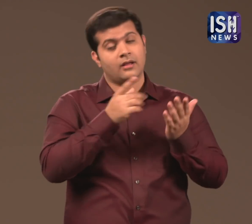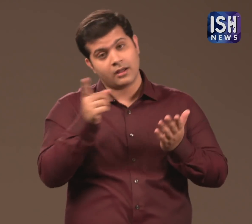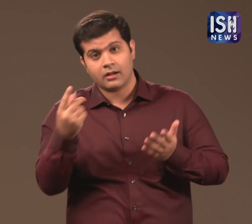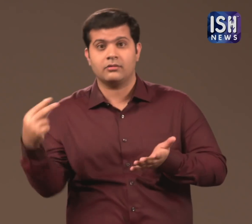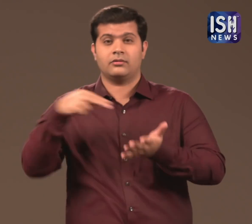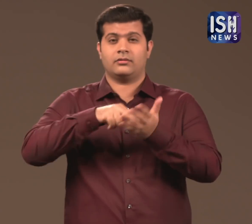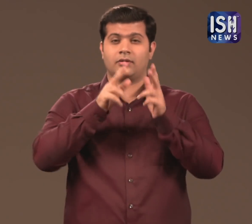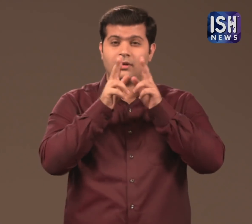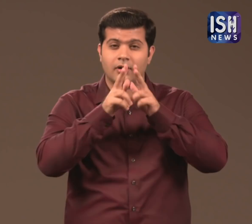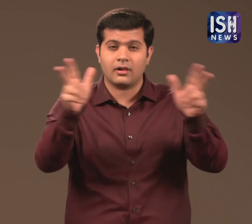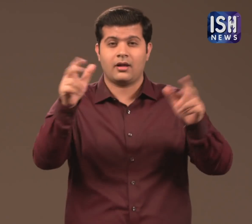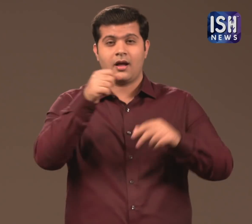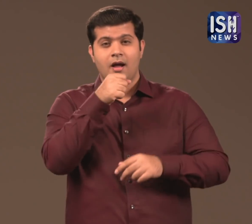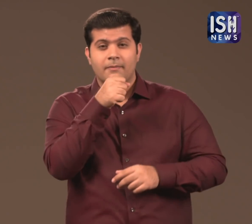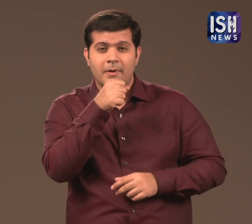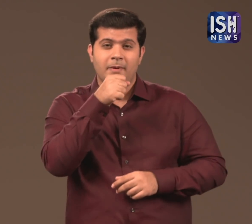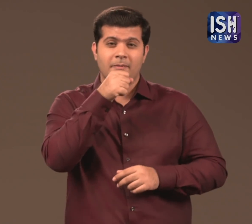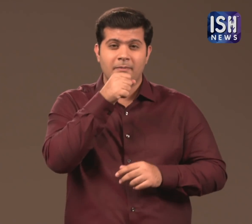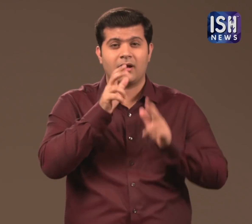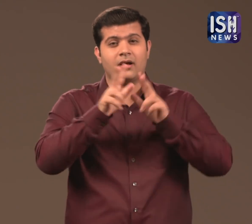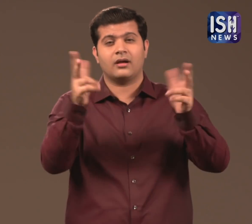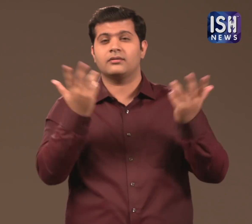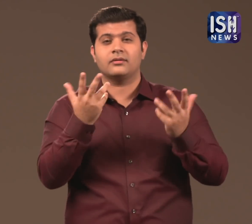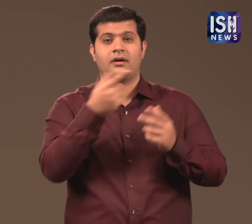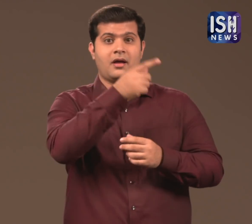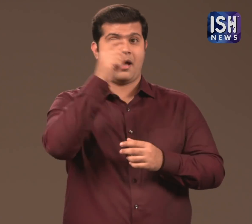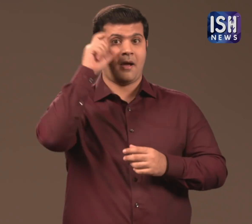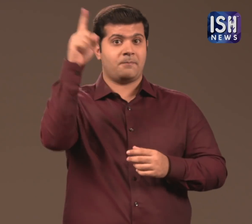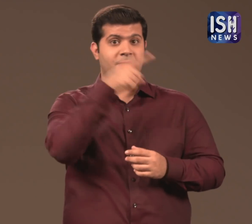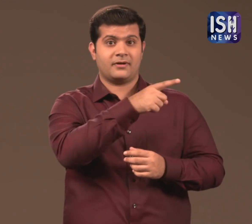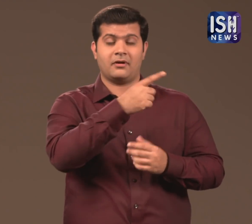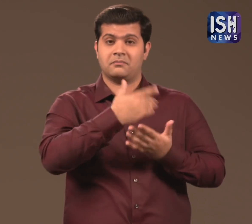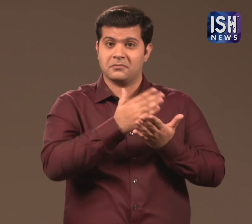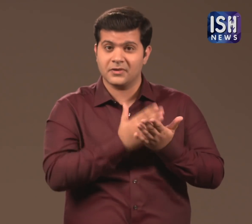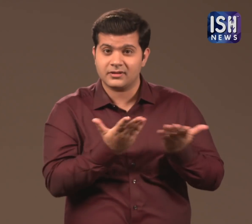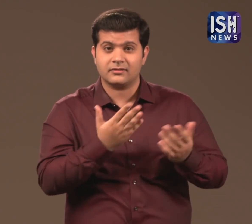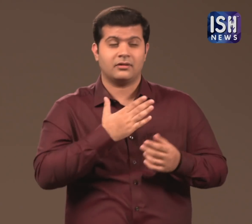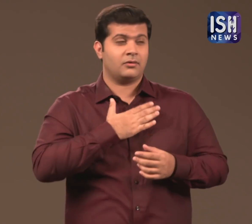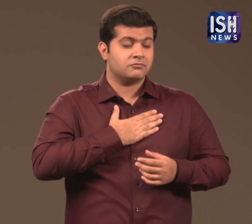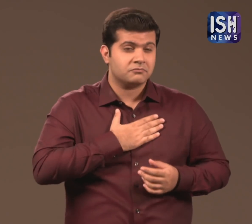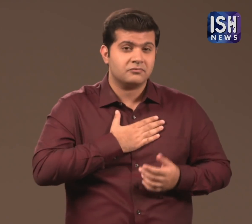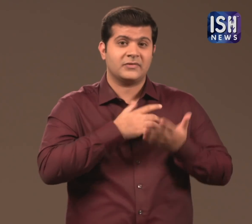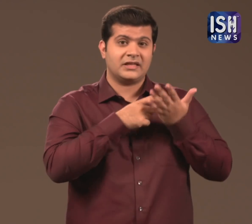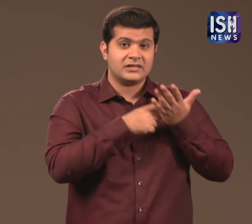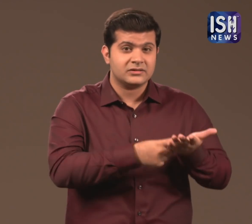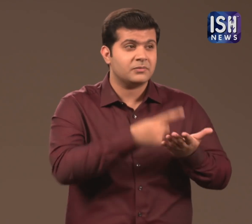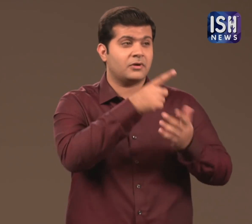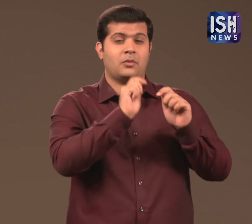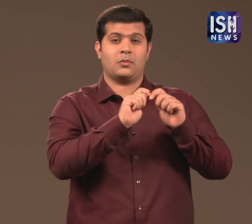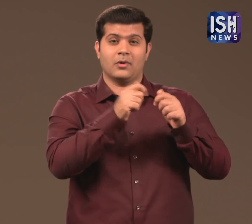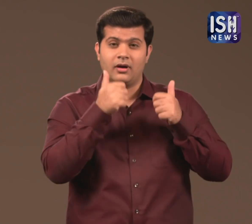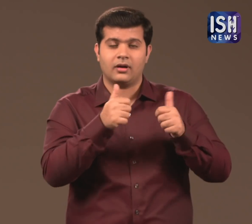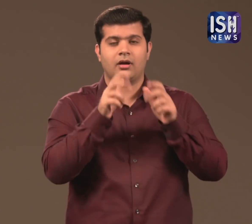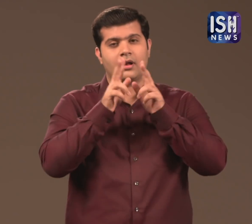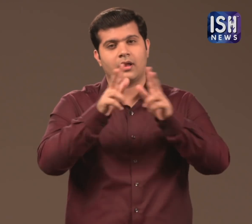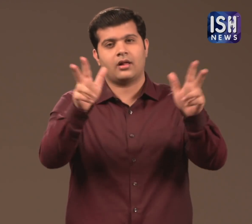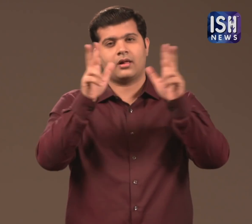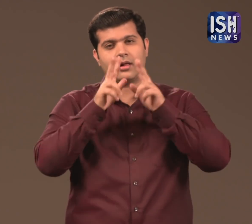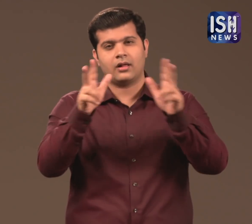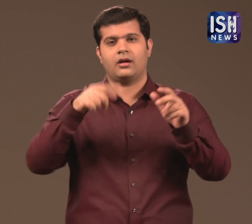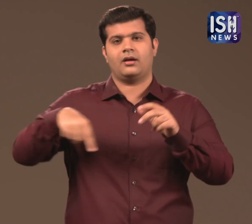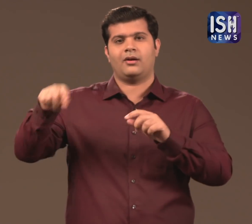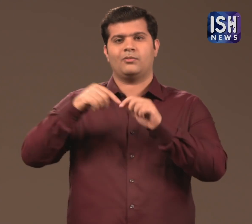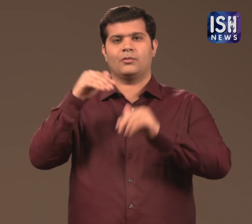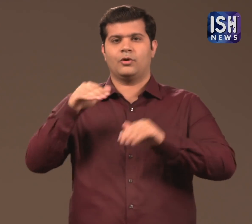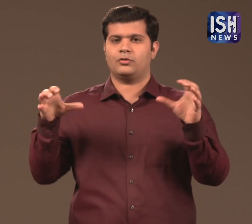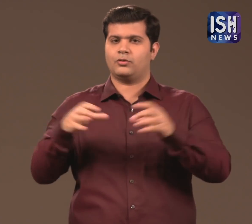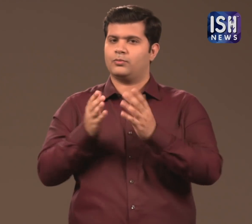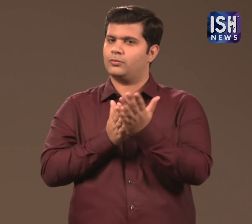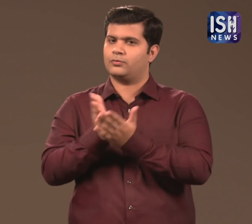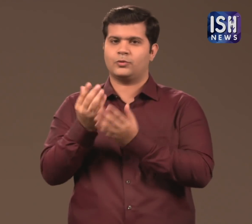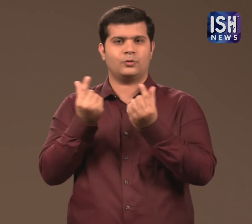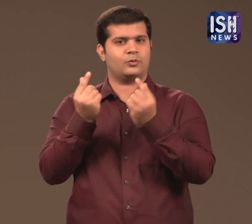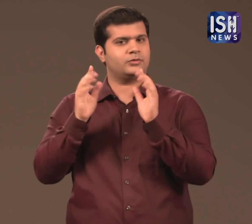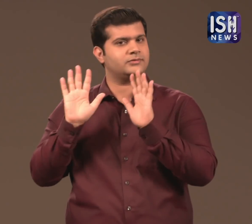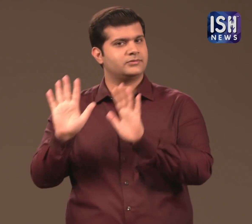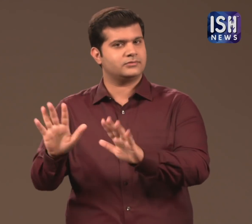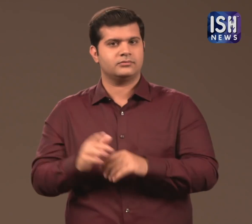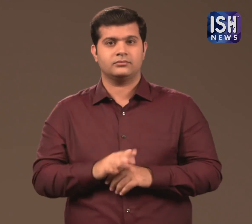to claim that they upheld the values spread by him.